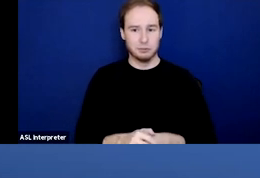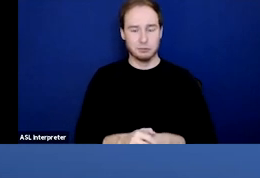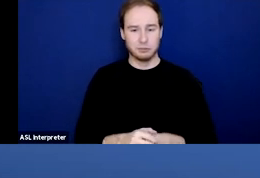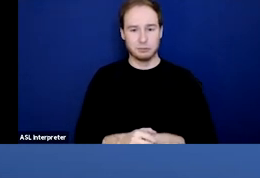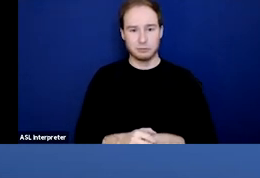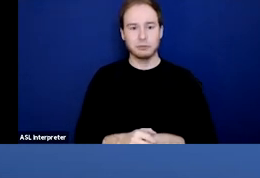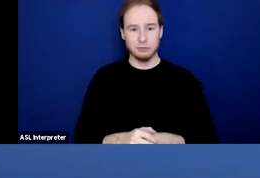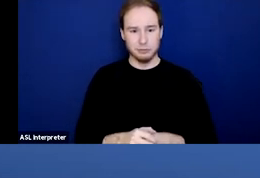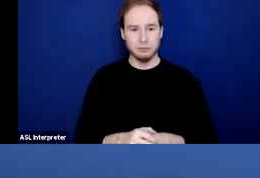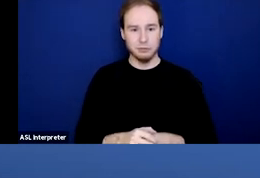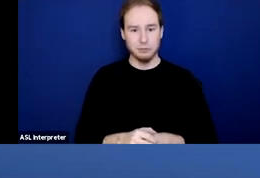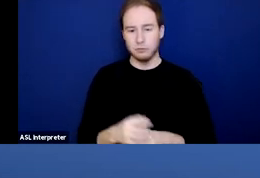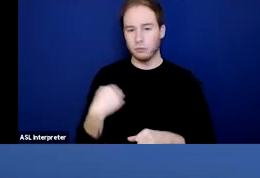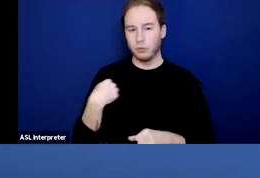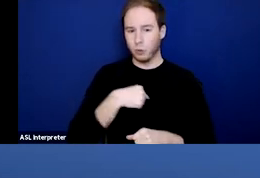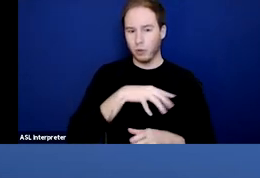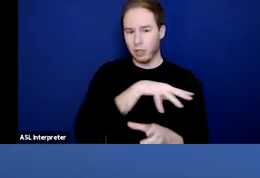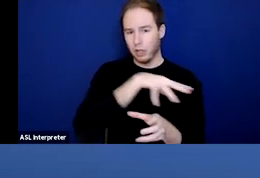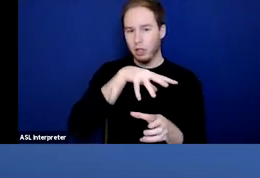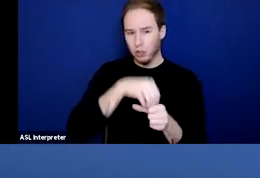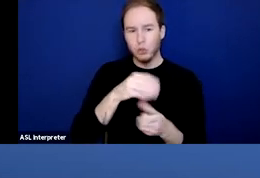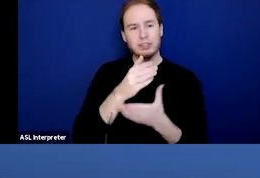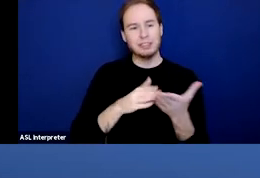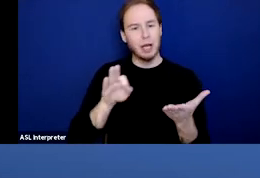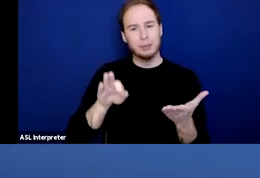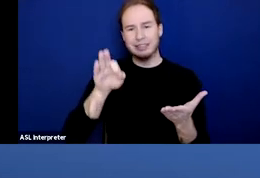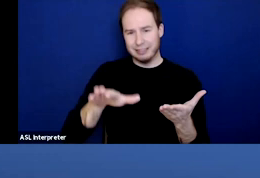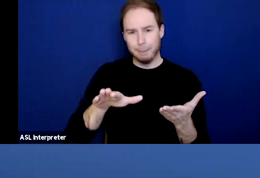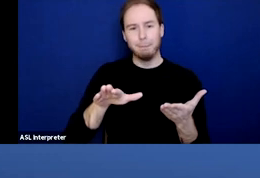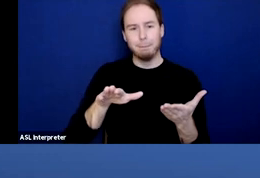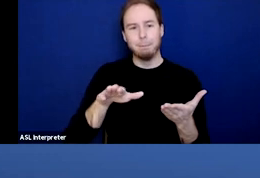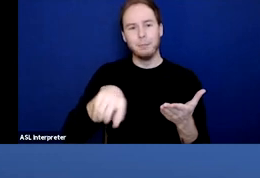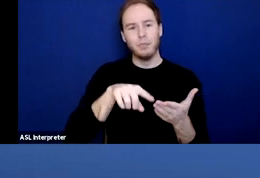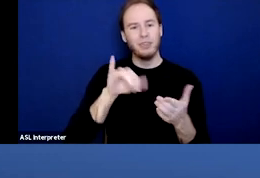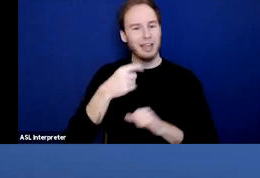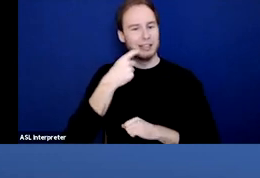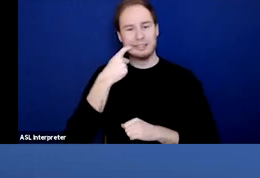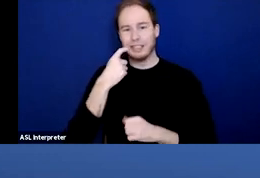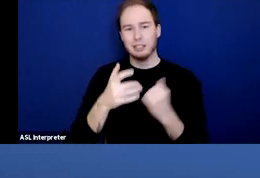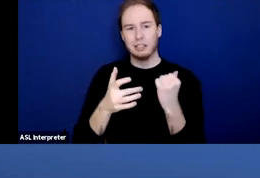So, we've included some general practical tips that came from the Addiction Technology Transfer Center.